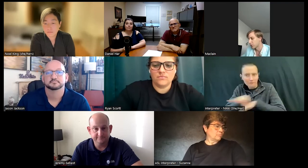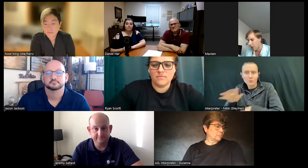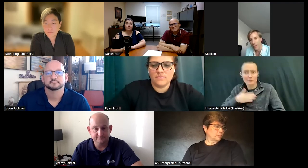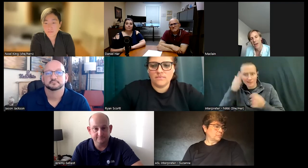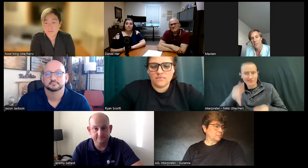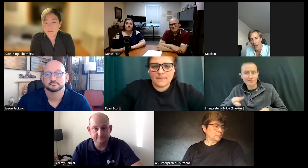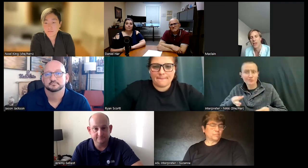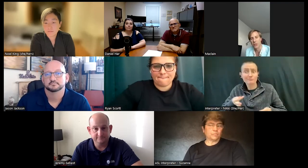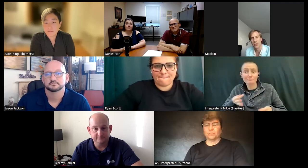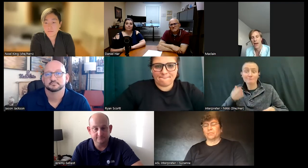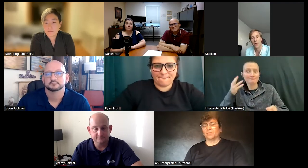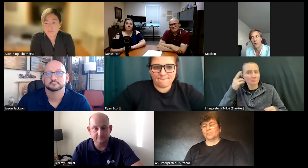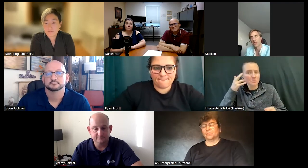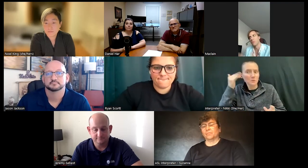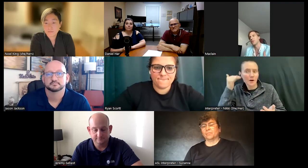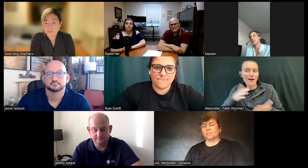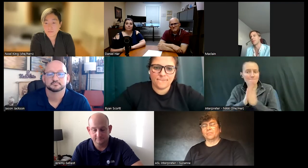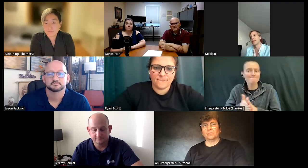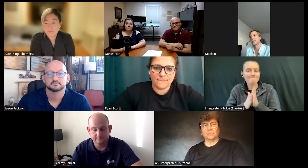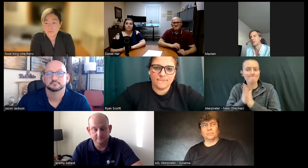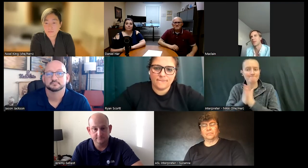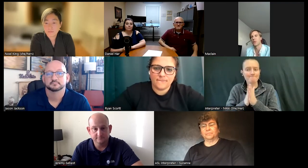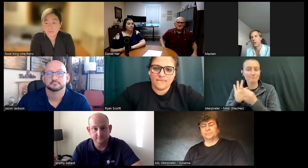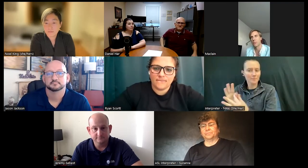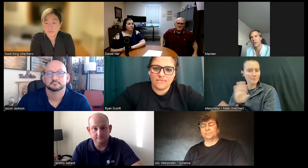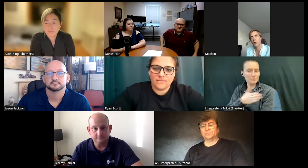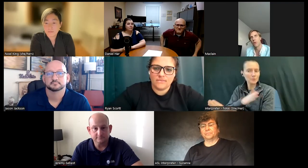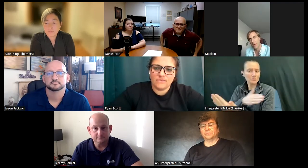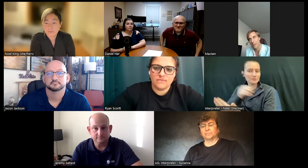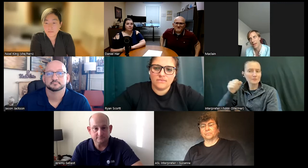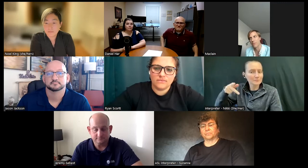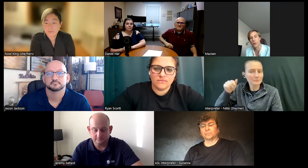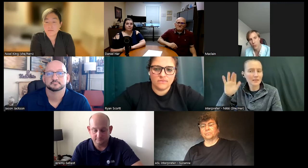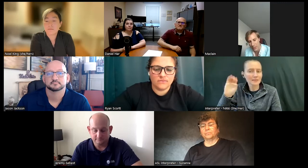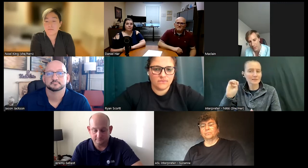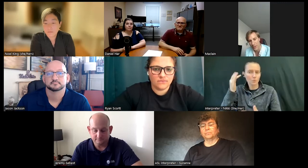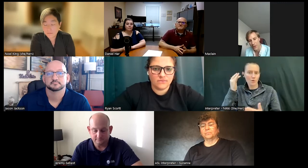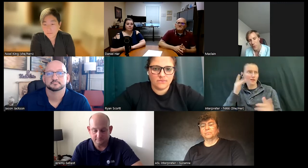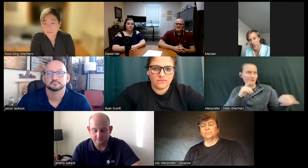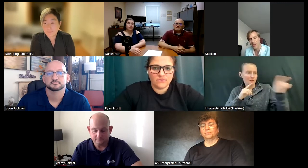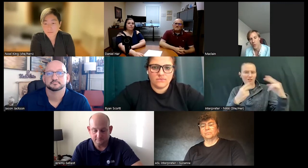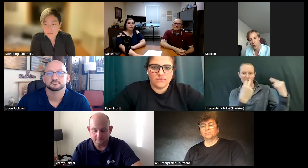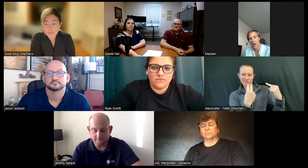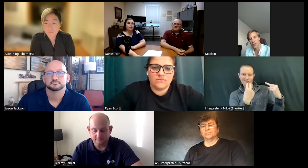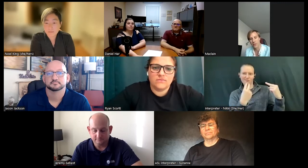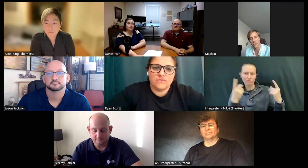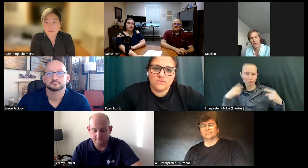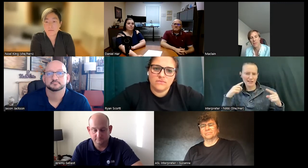um which is why I'm very passionate about like the music spaces because so many people look at me like I'm crazy when I say I want to do concerts for